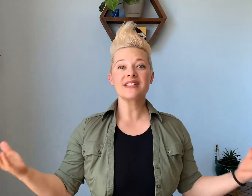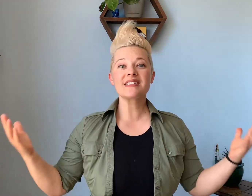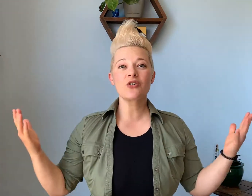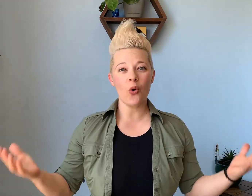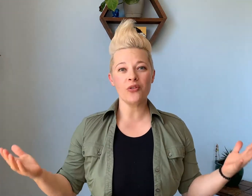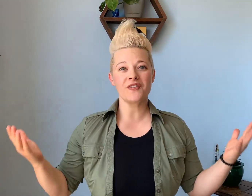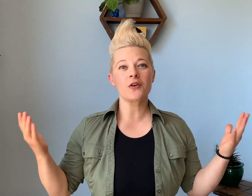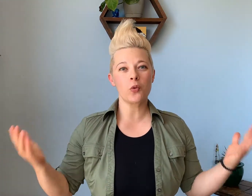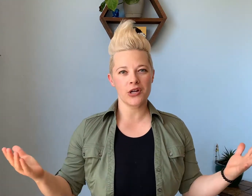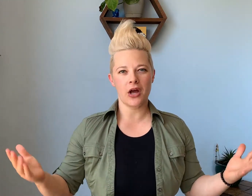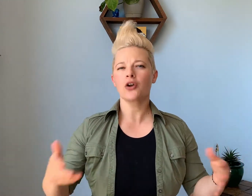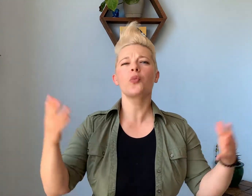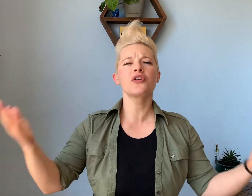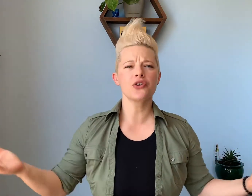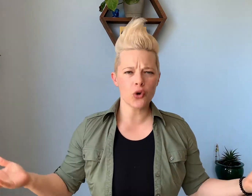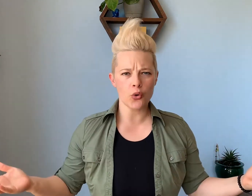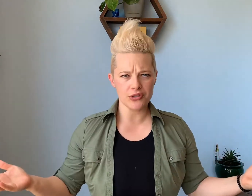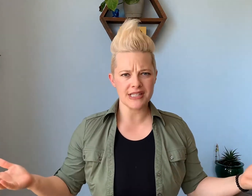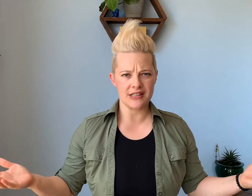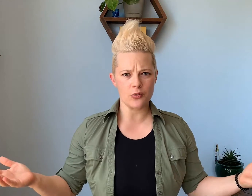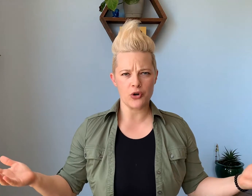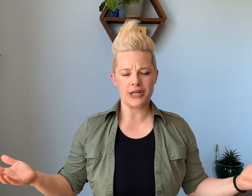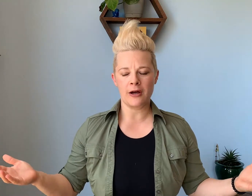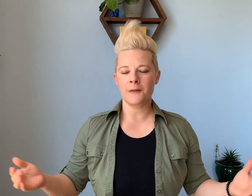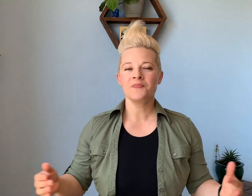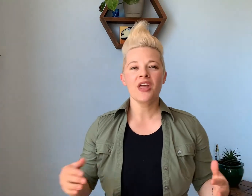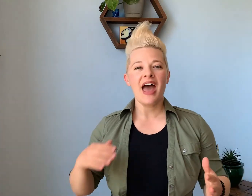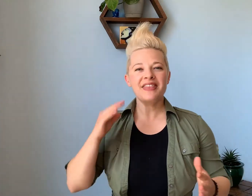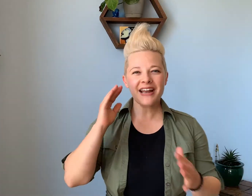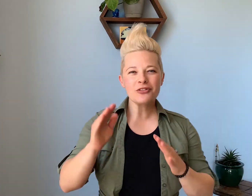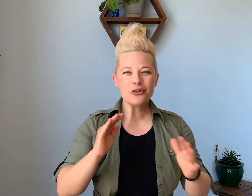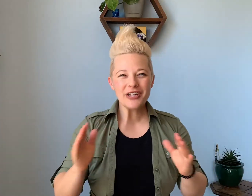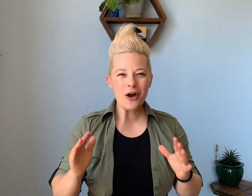the goal that they're working on or what are their goals that they're working on? And then I look out